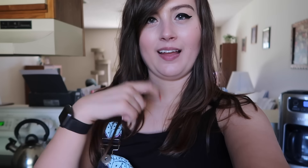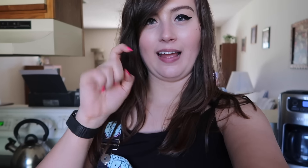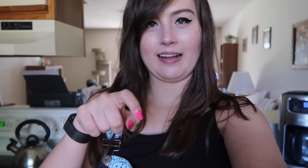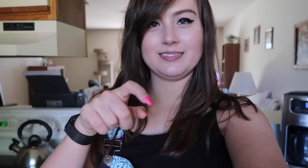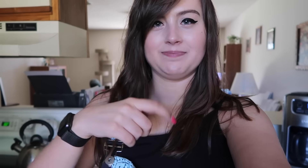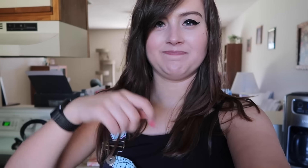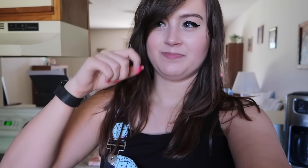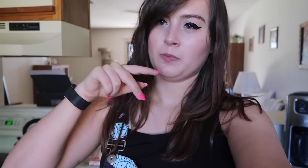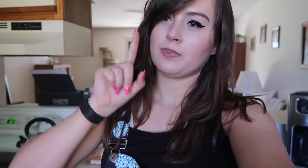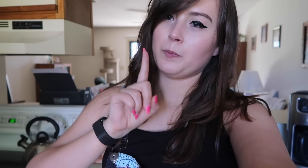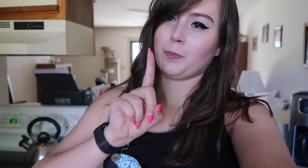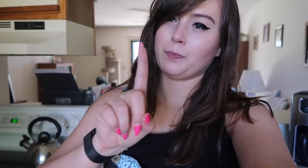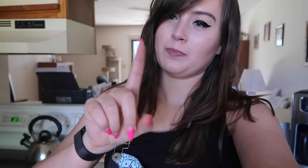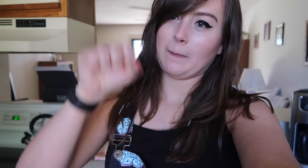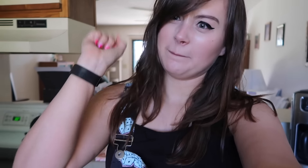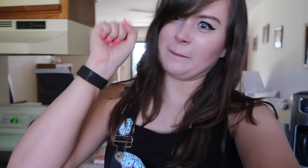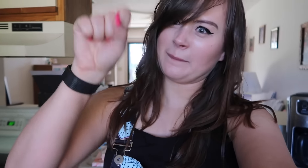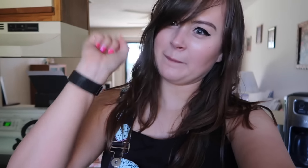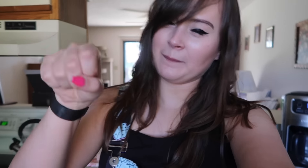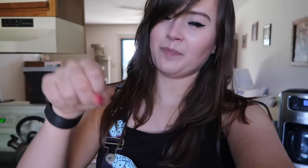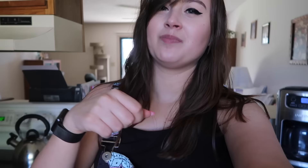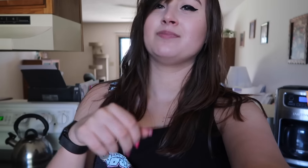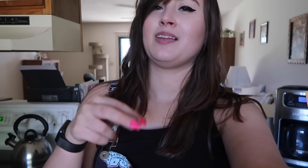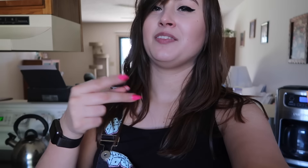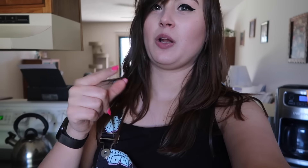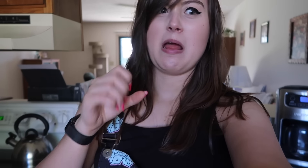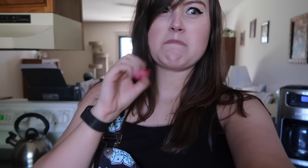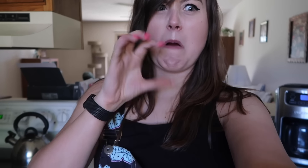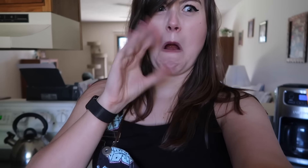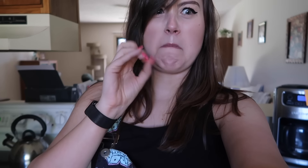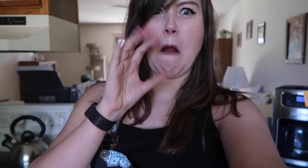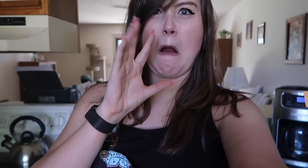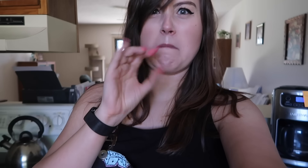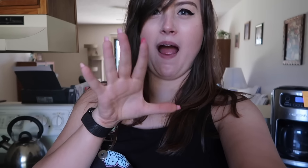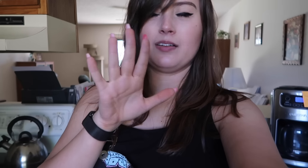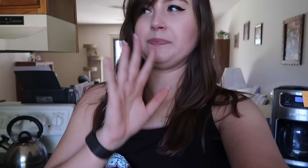I had to knock on his door. And the dog started barking.